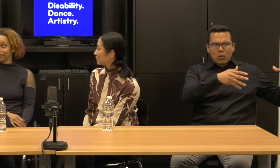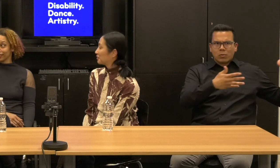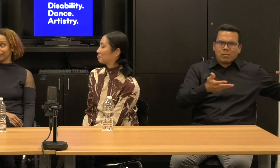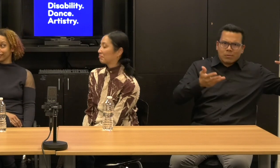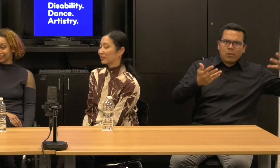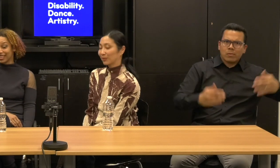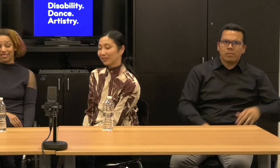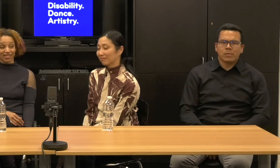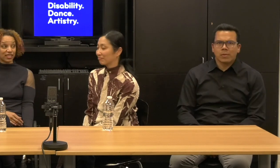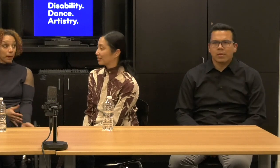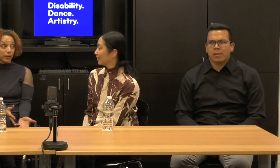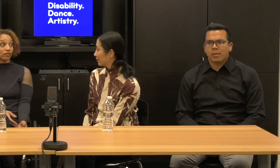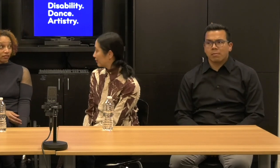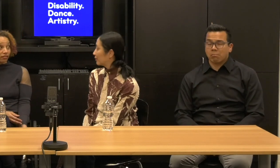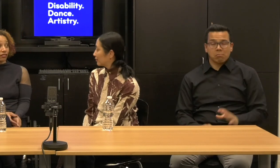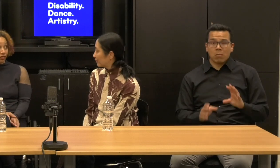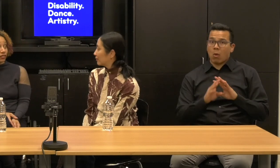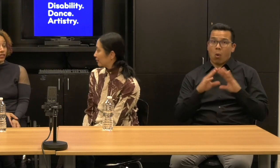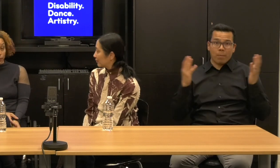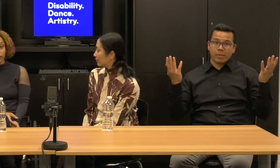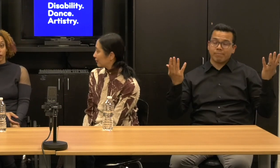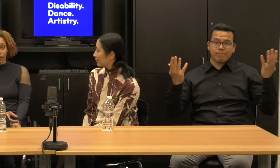Yeah. It's open.